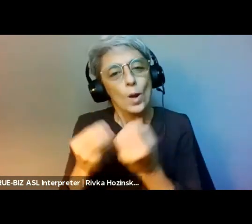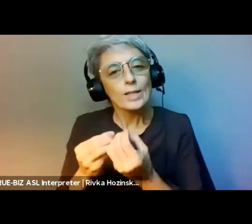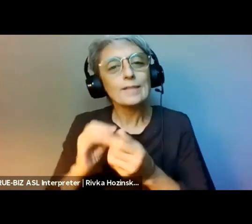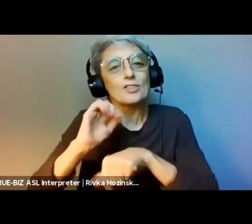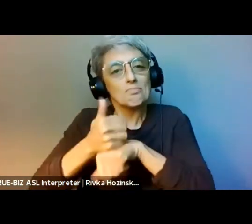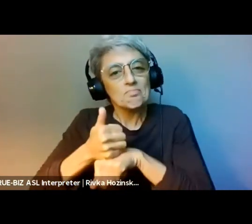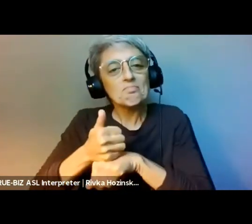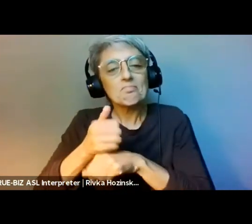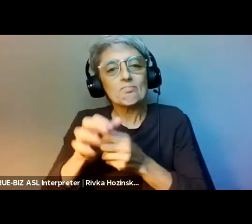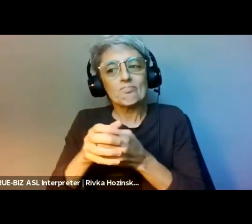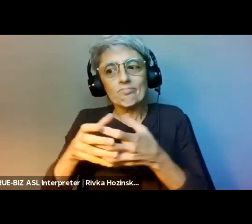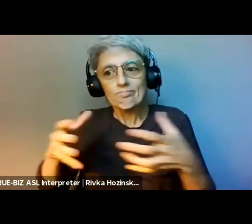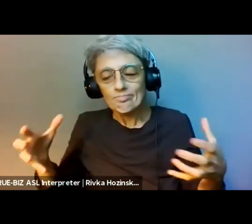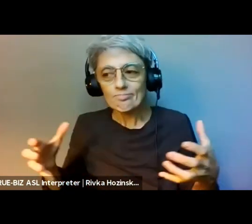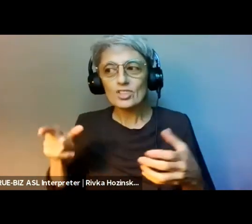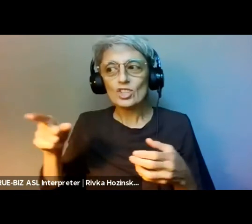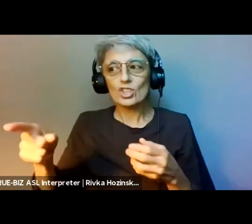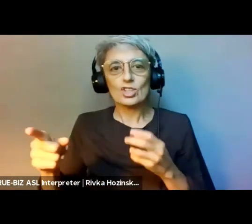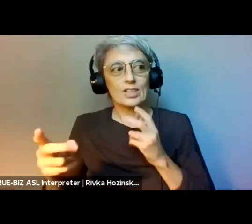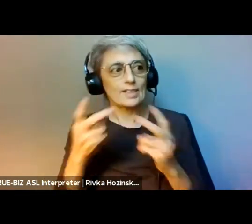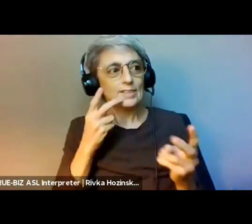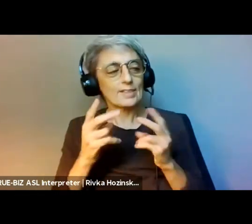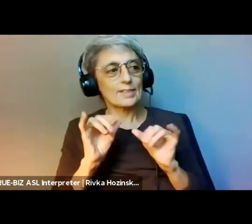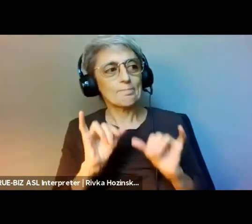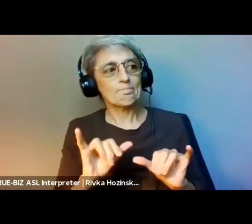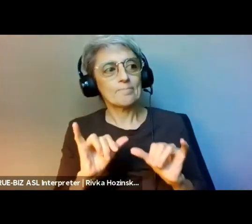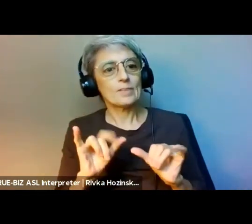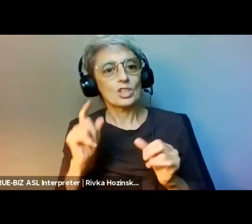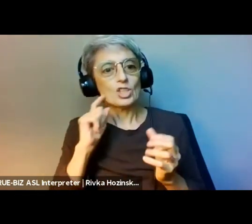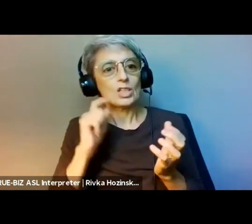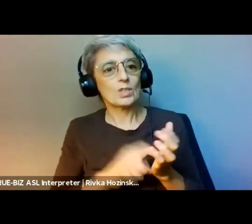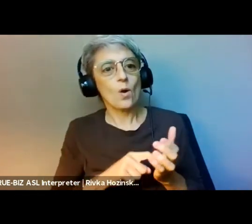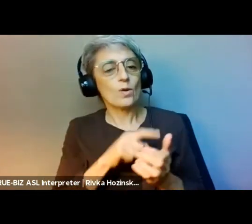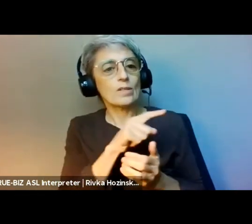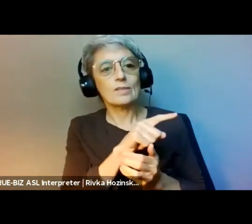to reorient their relationship to capital, control their own assets